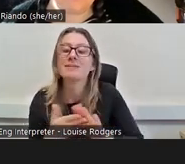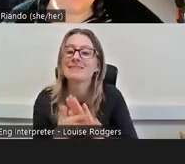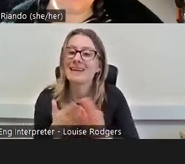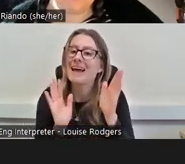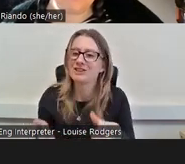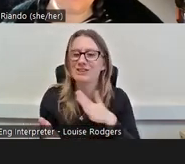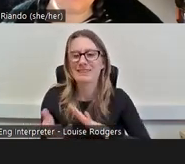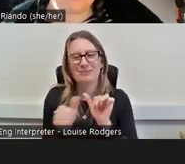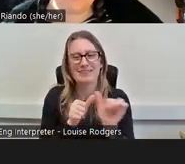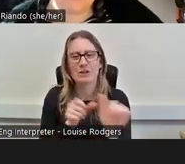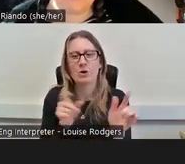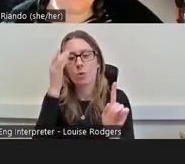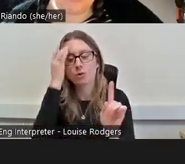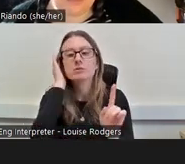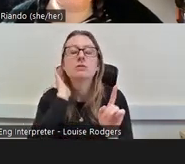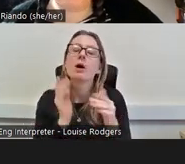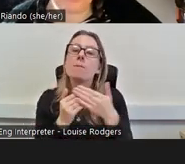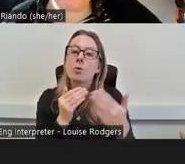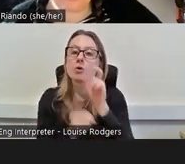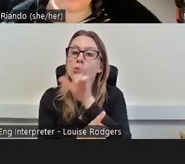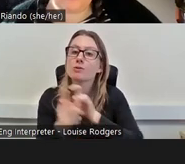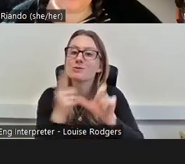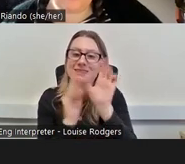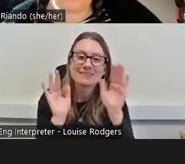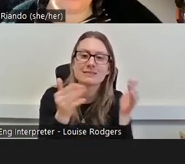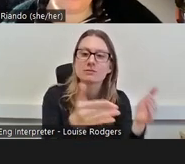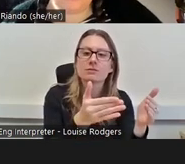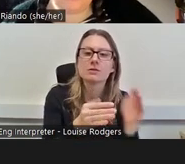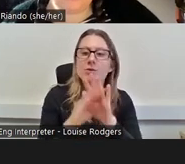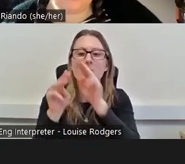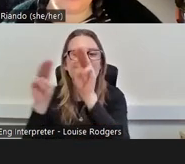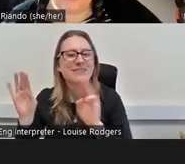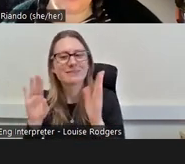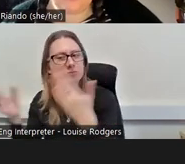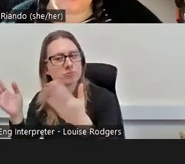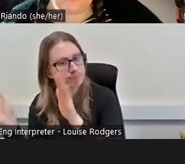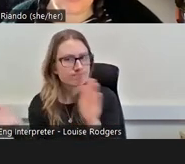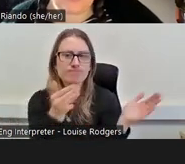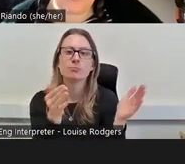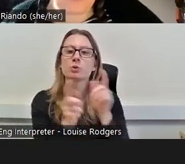you know, be more community-centric than museum-centric, right? Definitely.